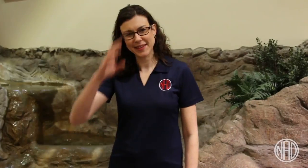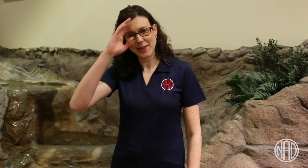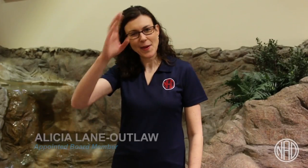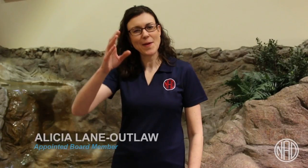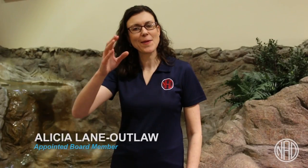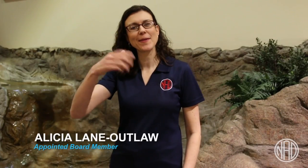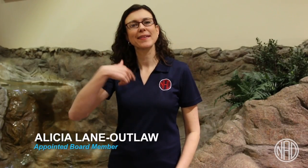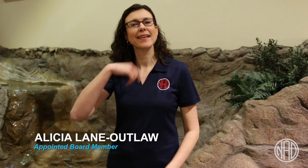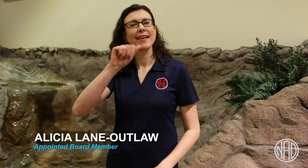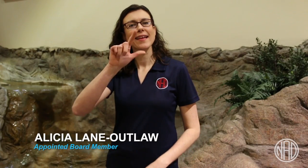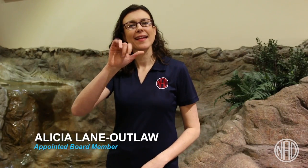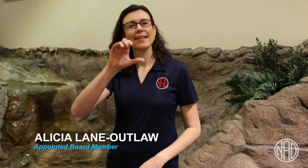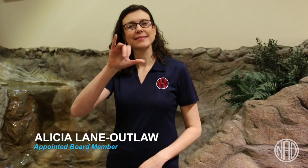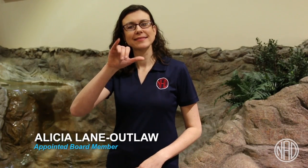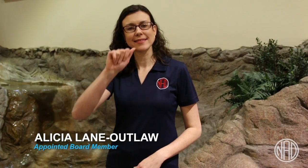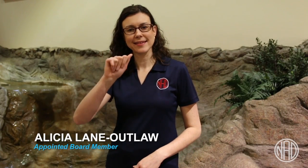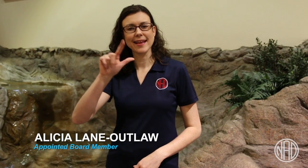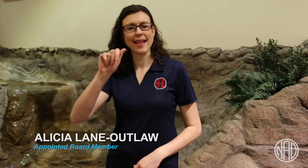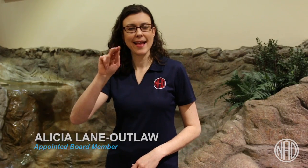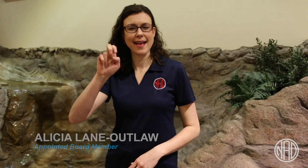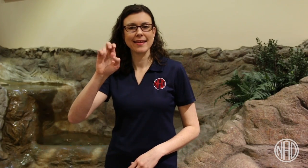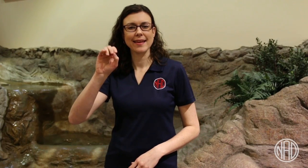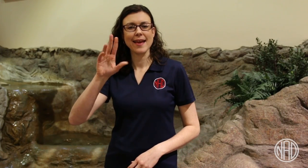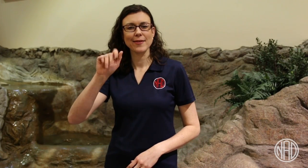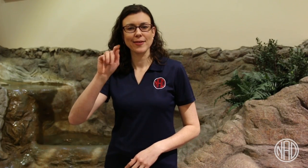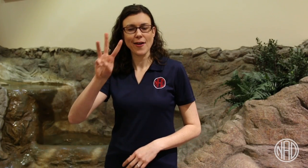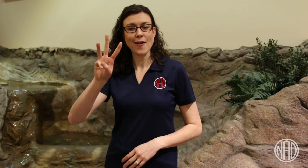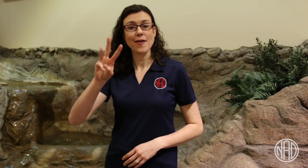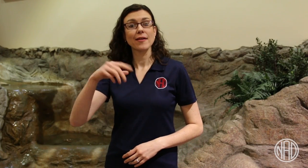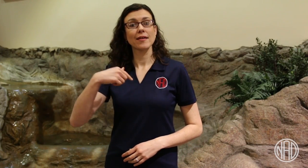Hello, I'm Alicia Lane-Outlaw.